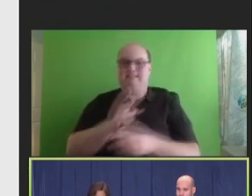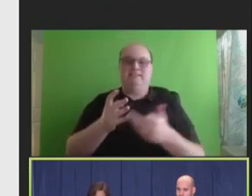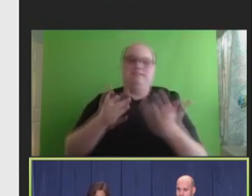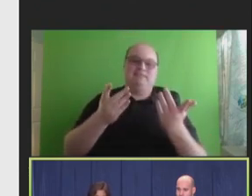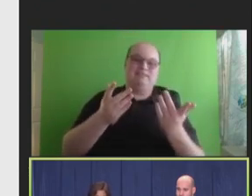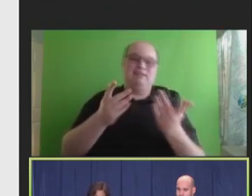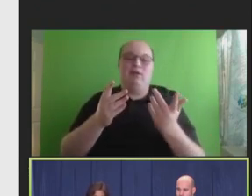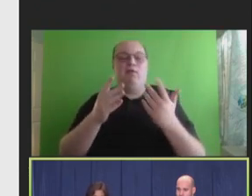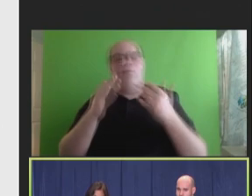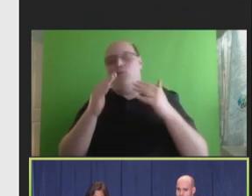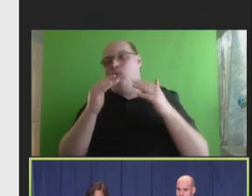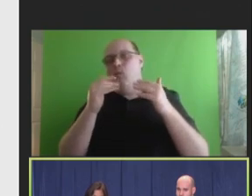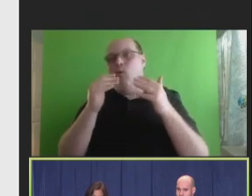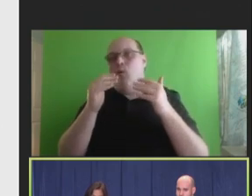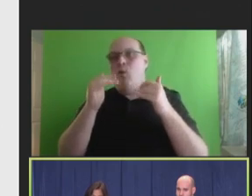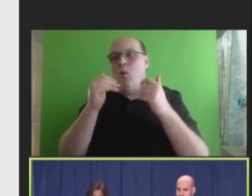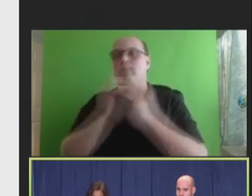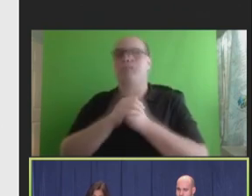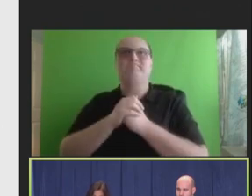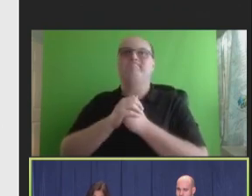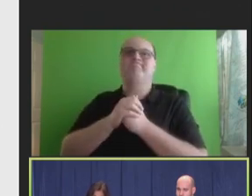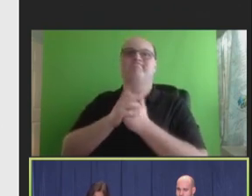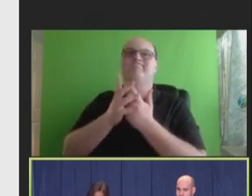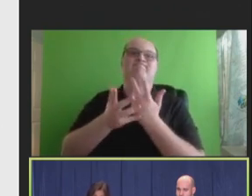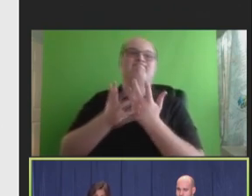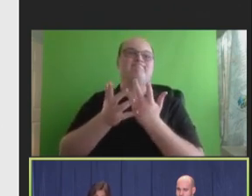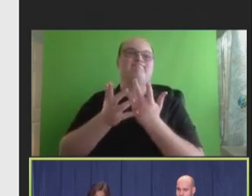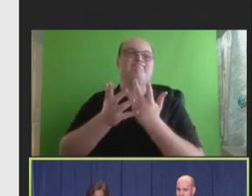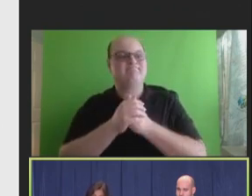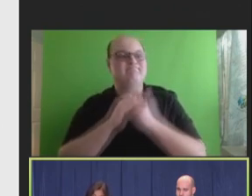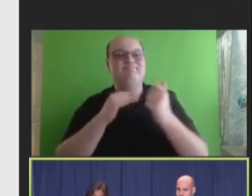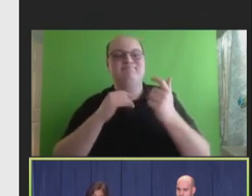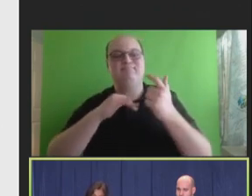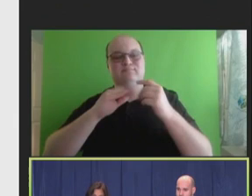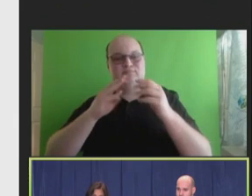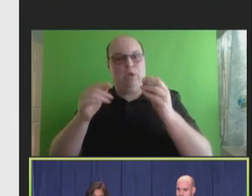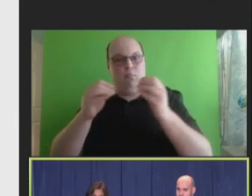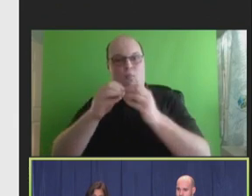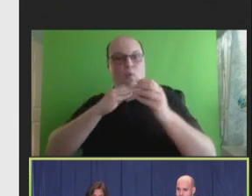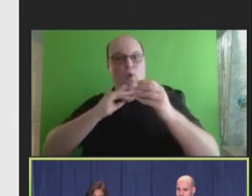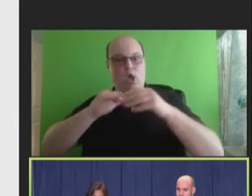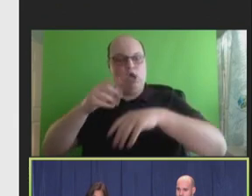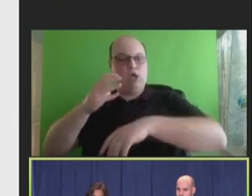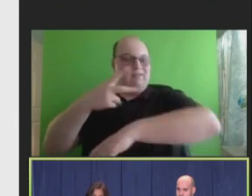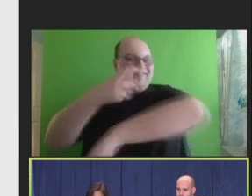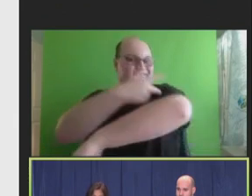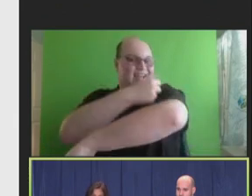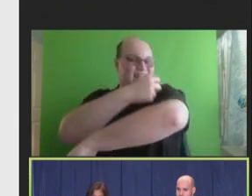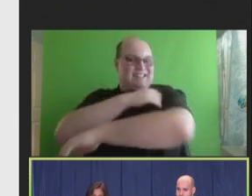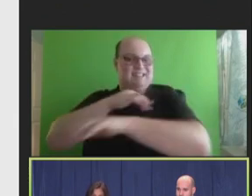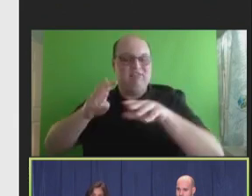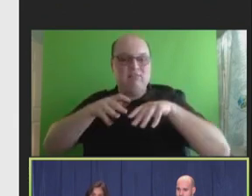of gearing up for potentially multiple vaccines and lots and lots of people needing vaccine,